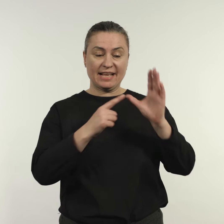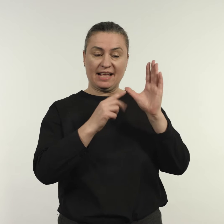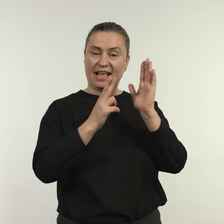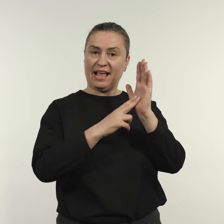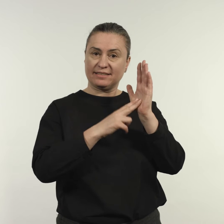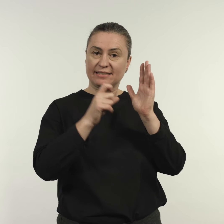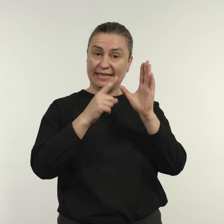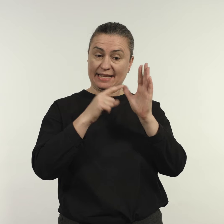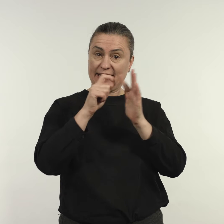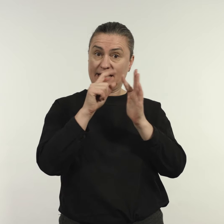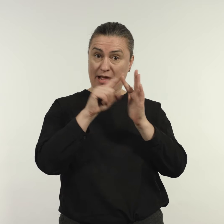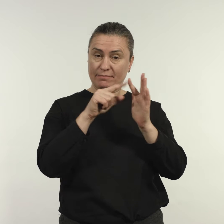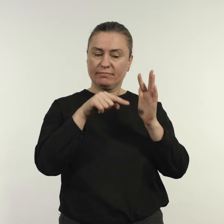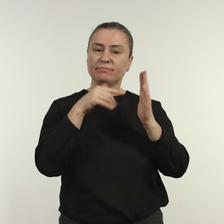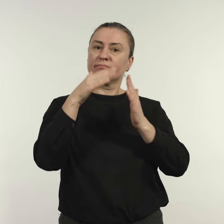Artist: Ann Cape.